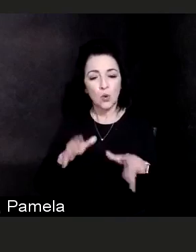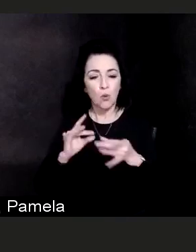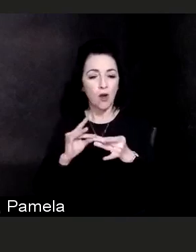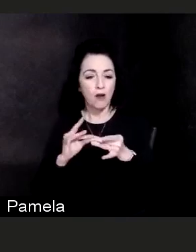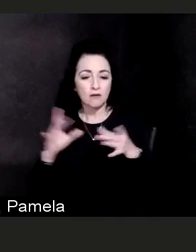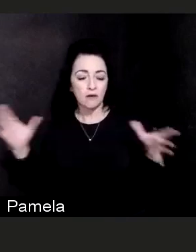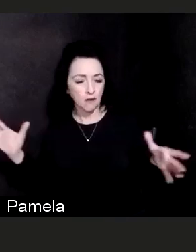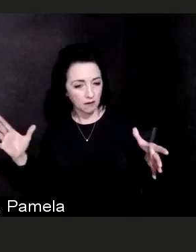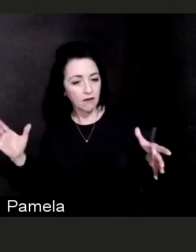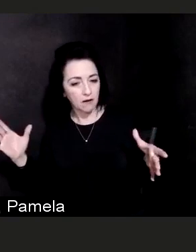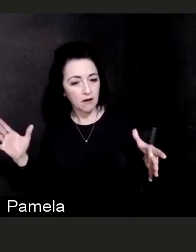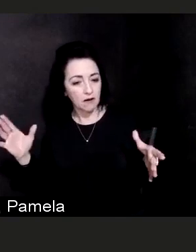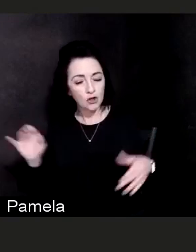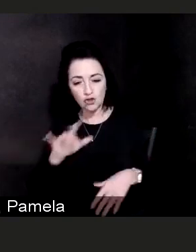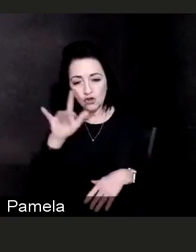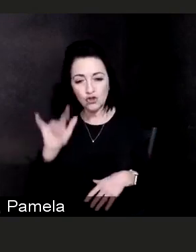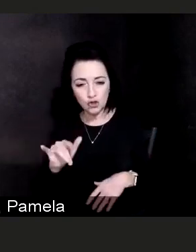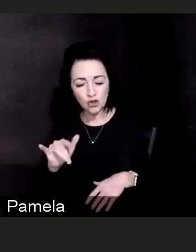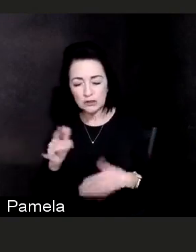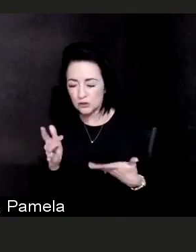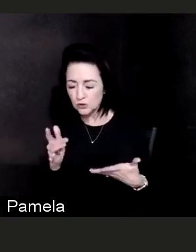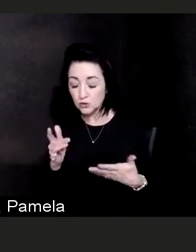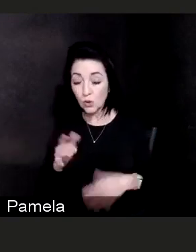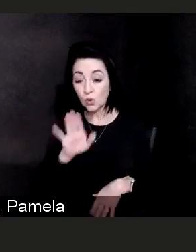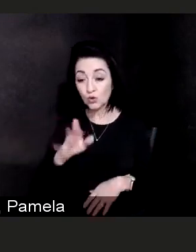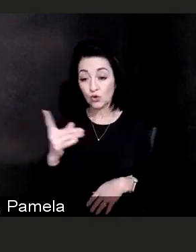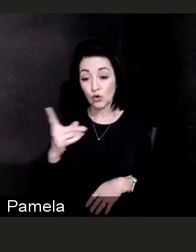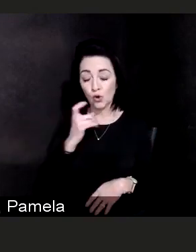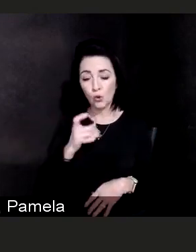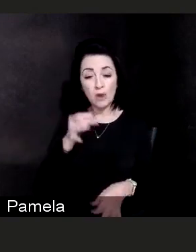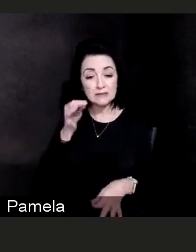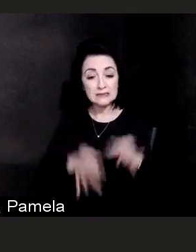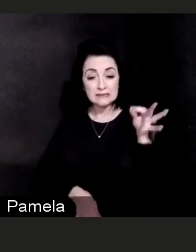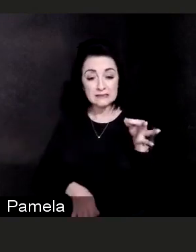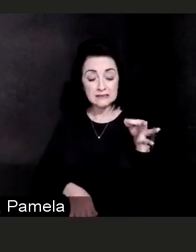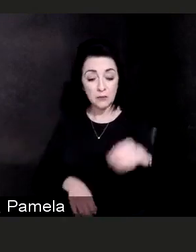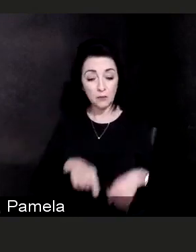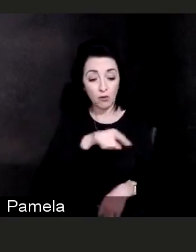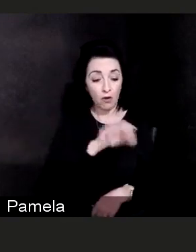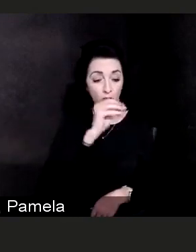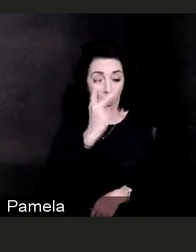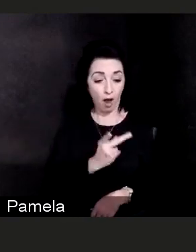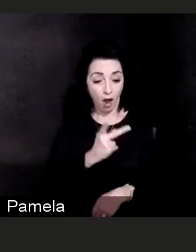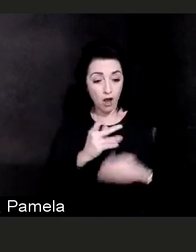So there's a little bit more to this than just oxygen levels of when someone would go